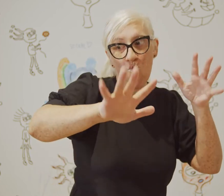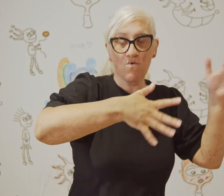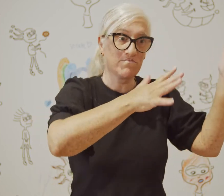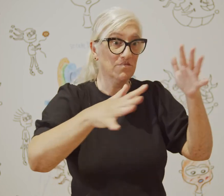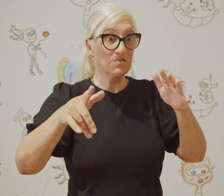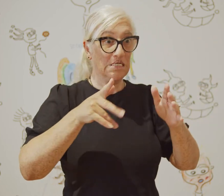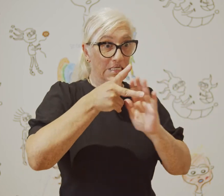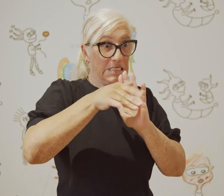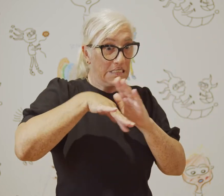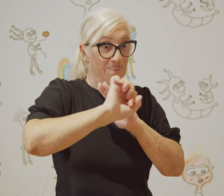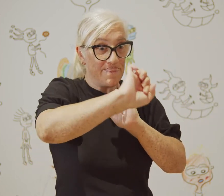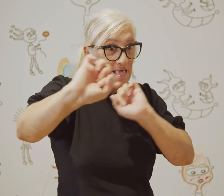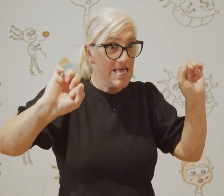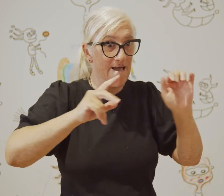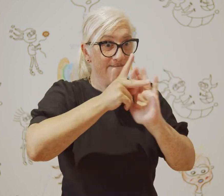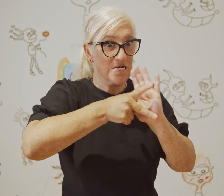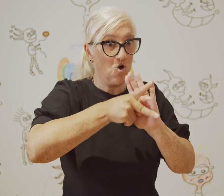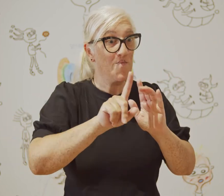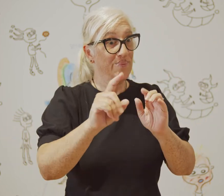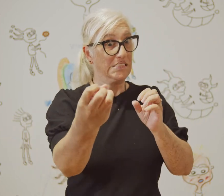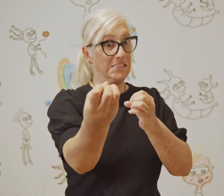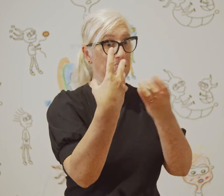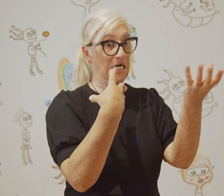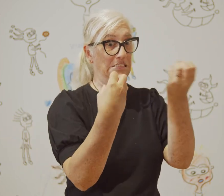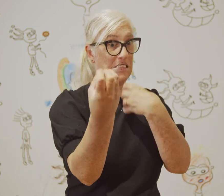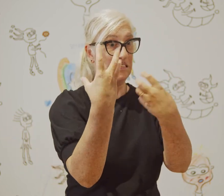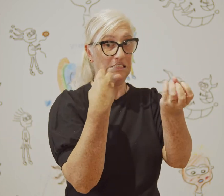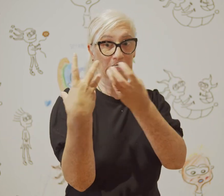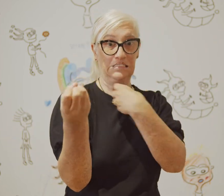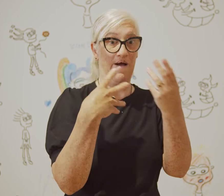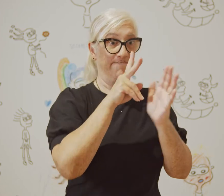and performance and they submitted these videos for us